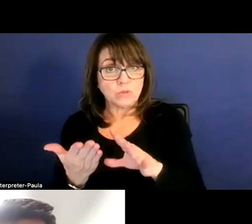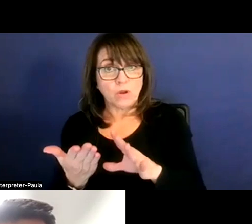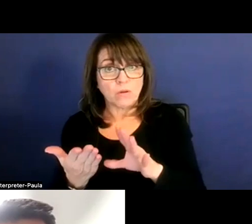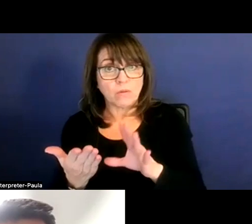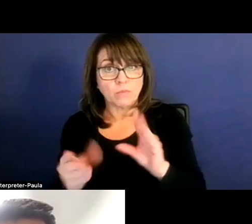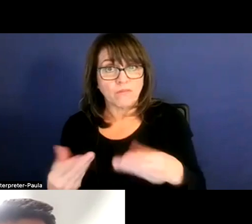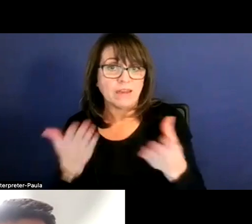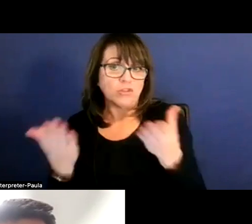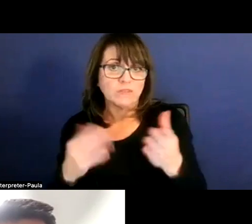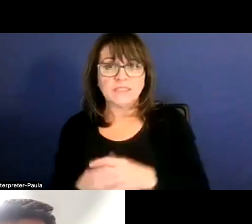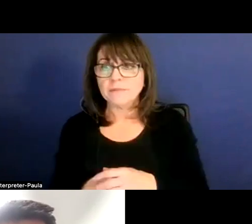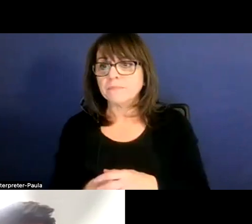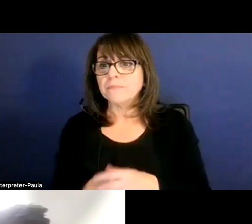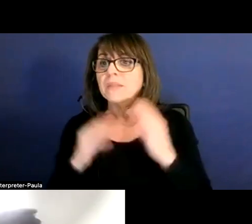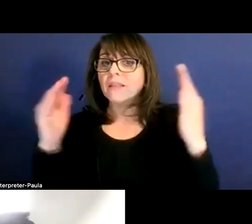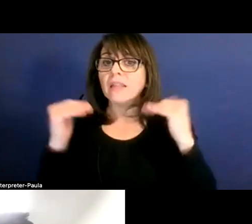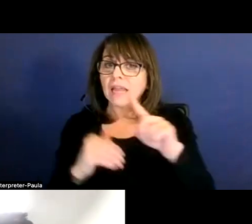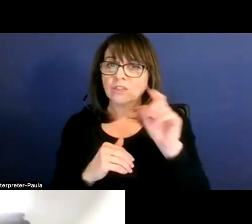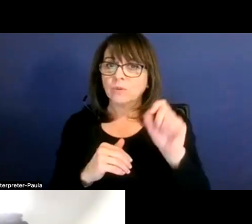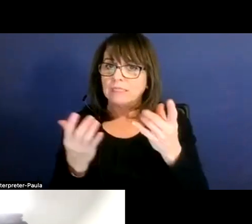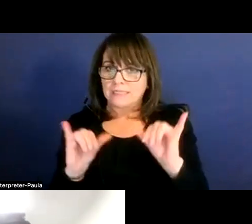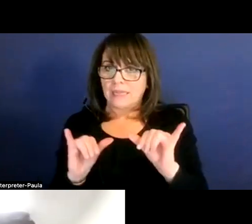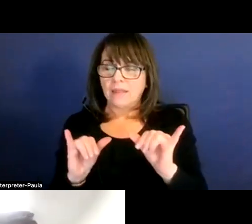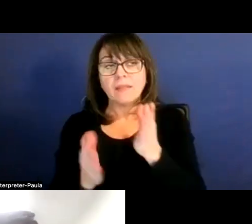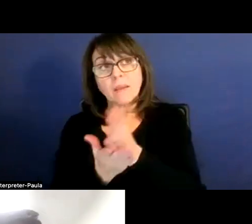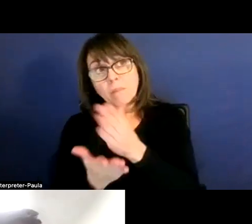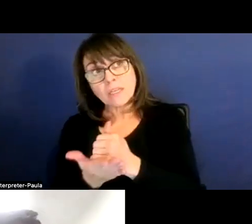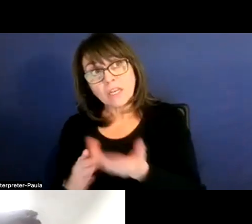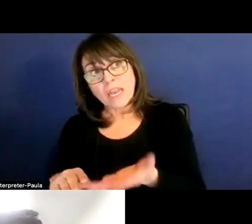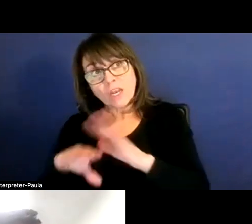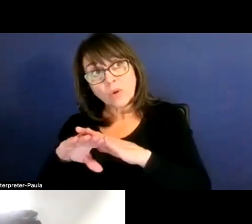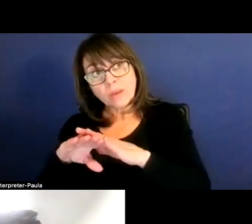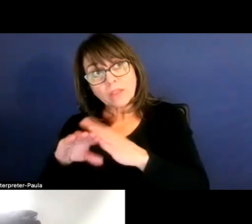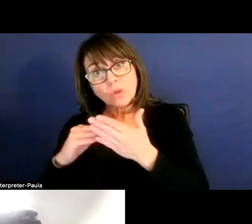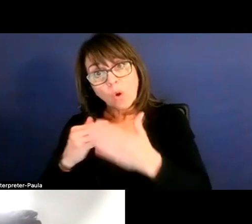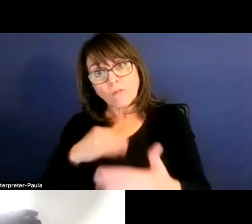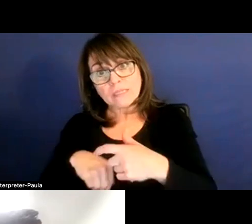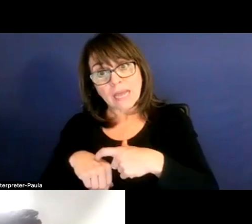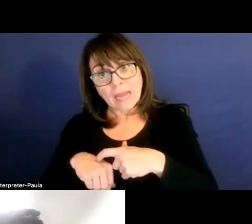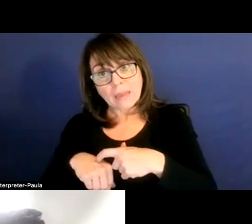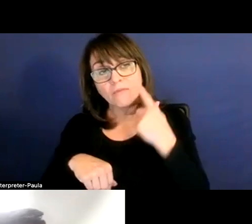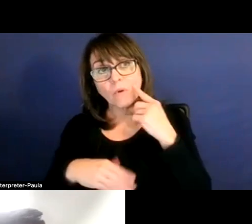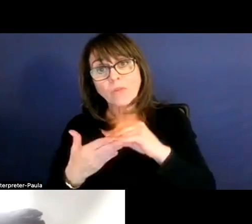So our next question, still on that same, does the budget increase in time for the school to prepare for new out of district students?